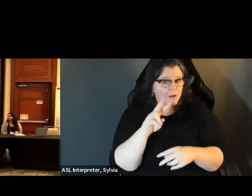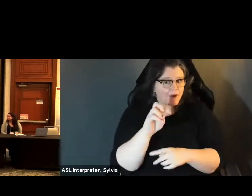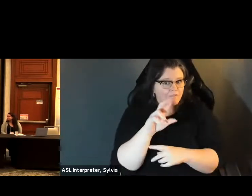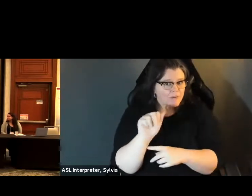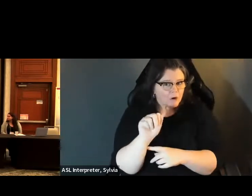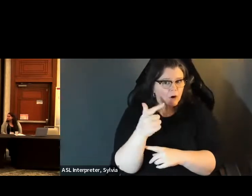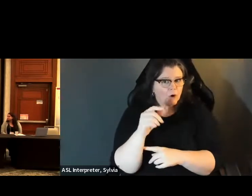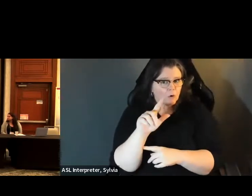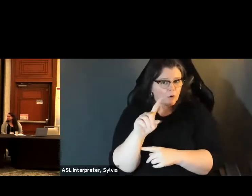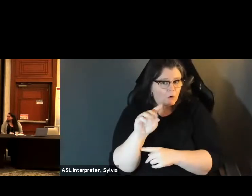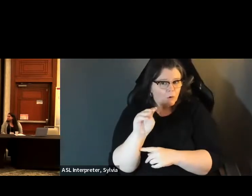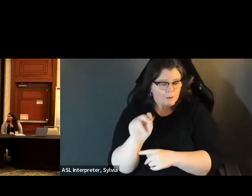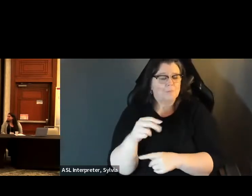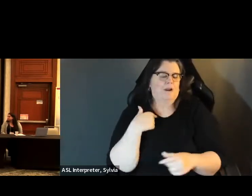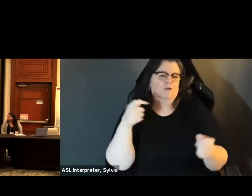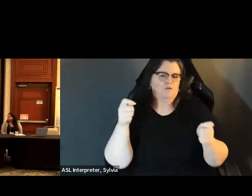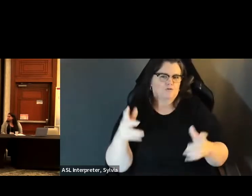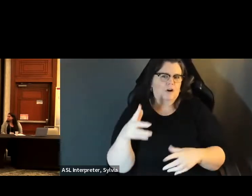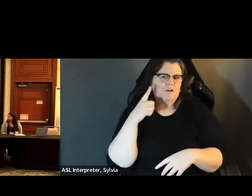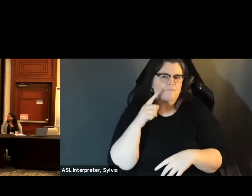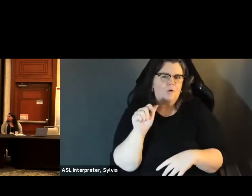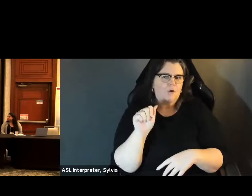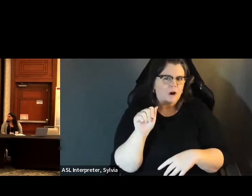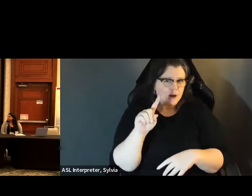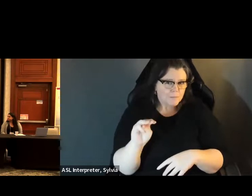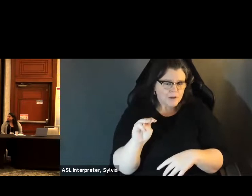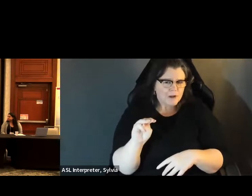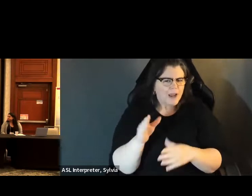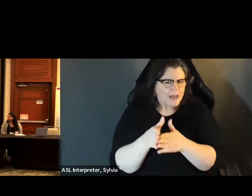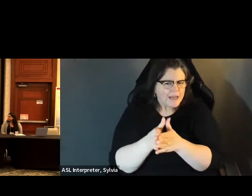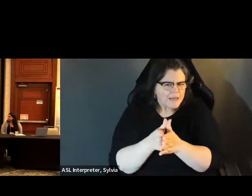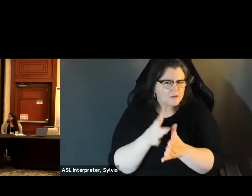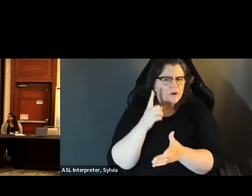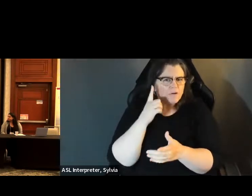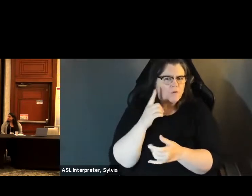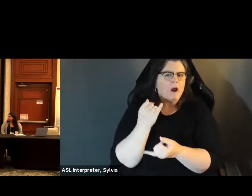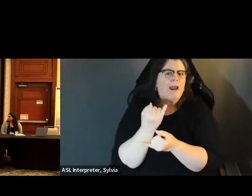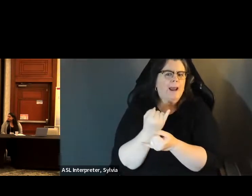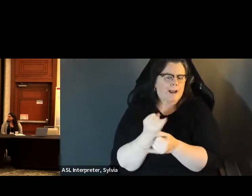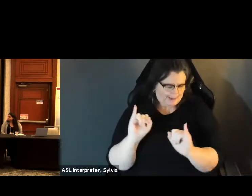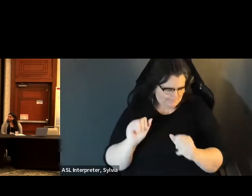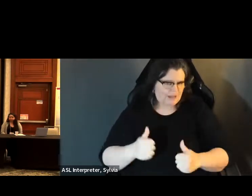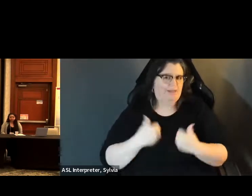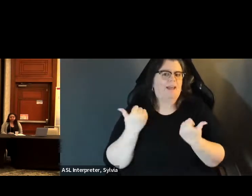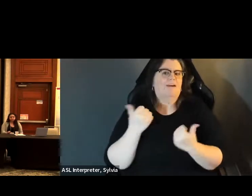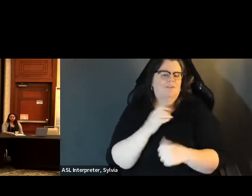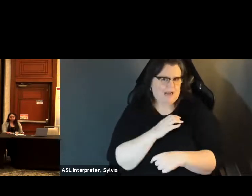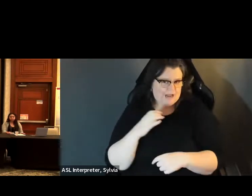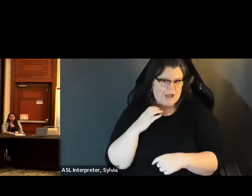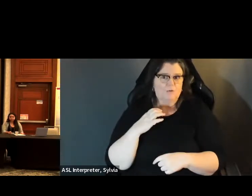» Good morning. My name is Sarah Goldman. I am the director of administration Good morning. My name is Sarah Goldman. I am the director of administration, and Ethernet ships for the Independent Living Council.